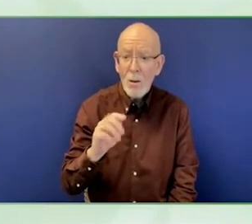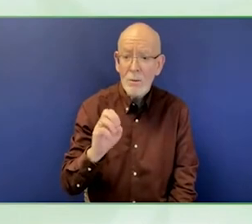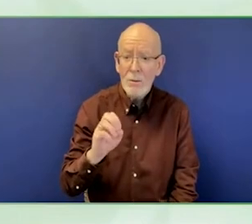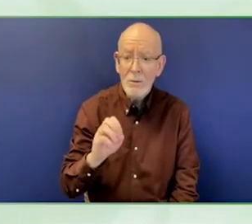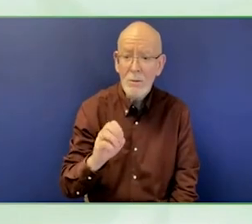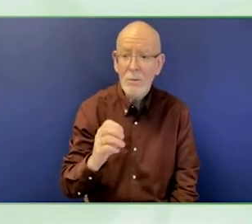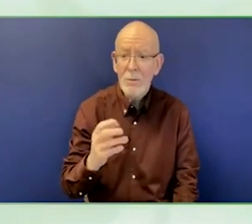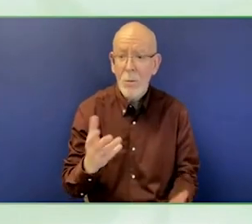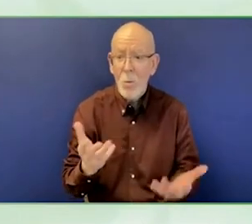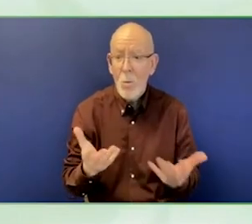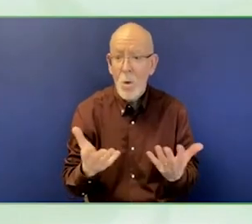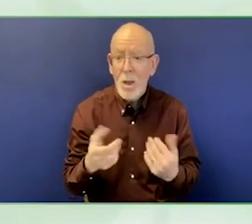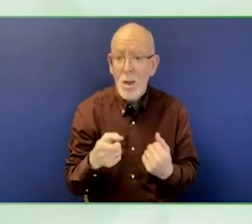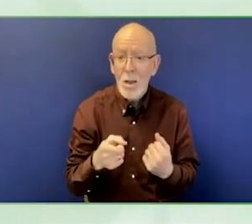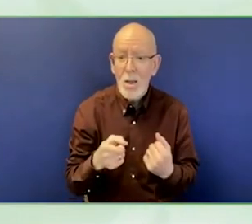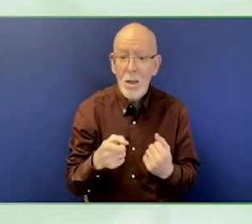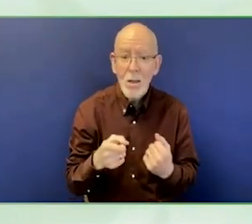There you are, and you are wearing green!